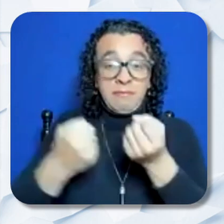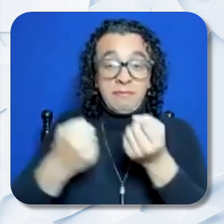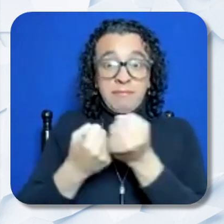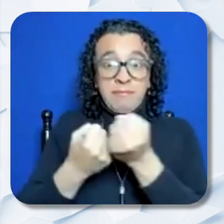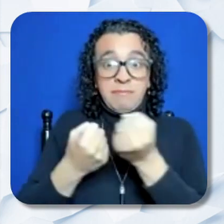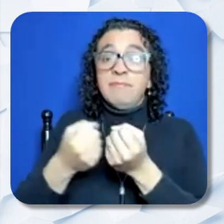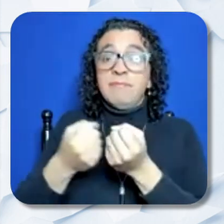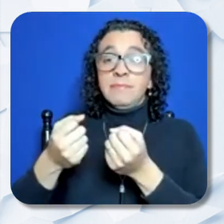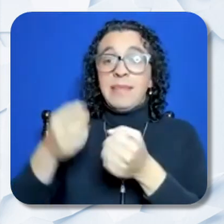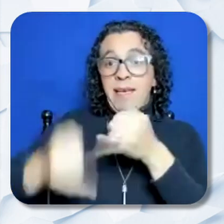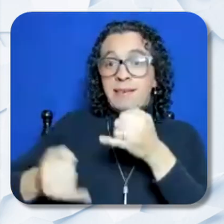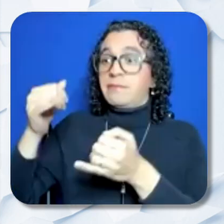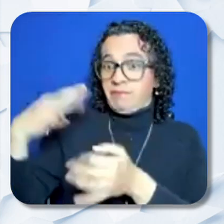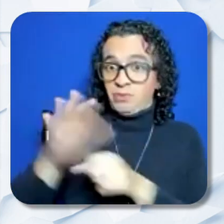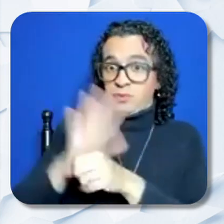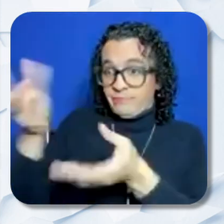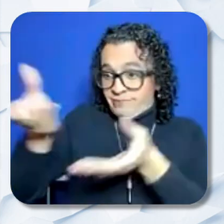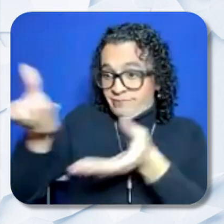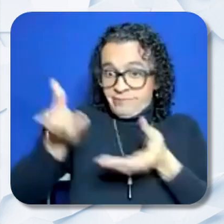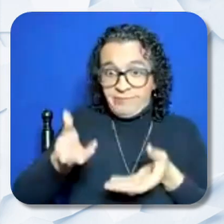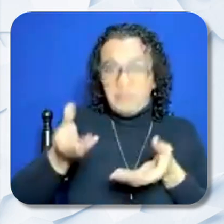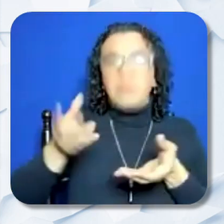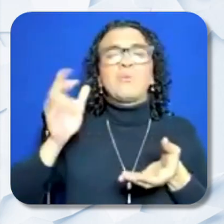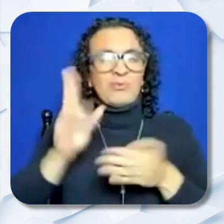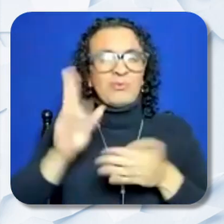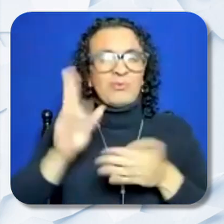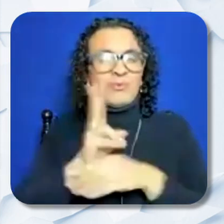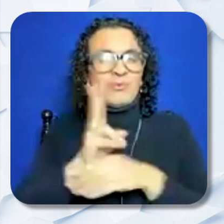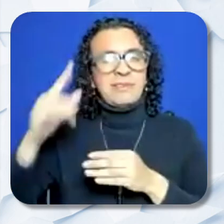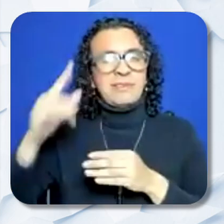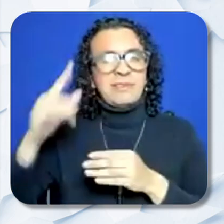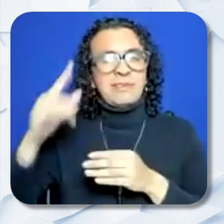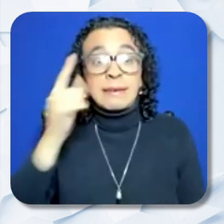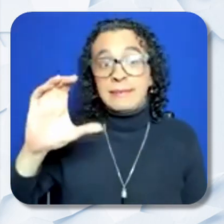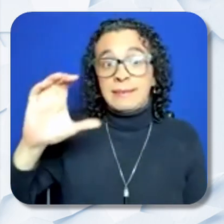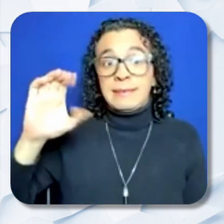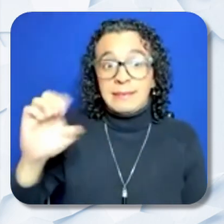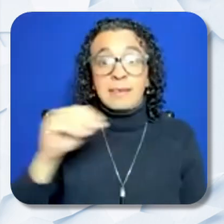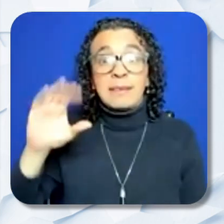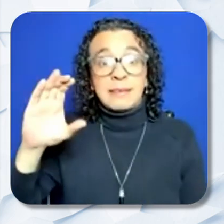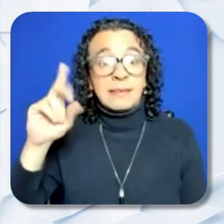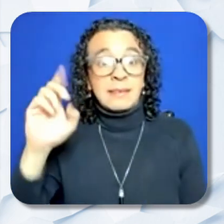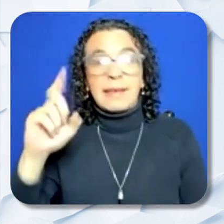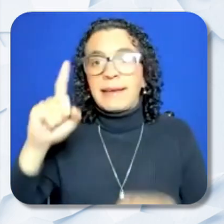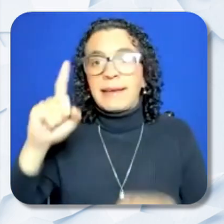The CCEE and the CDE are not able to modify the application information after it is submitted.